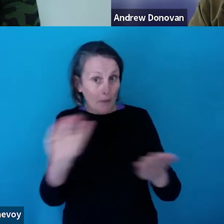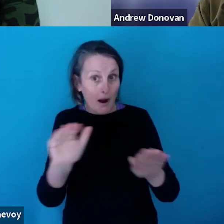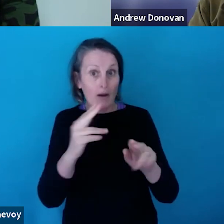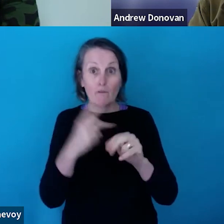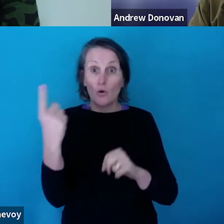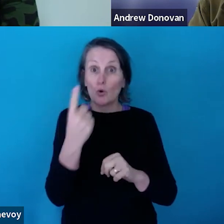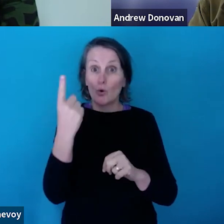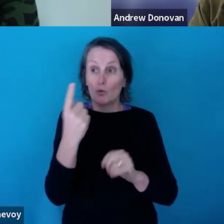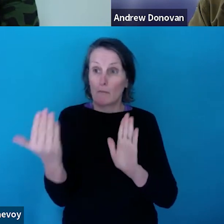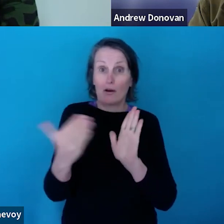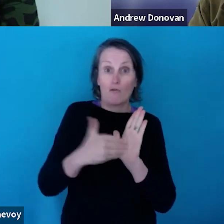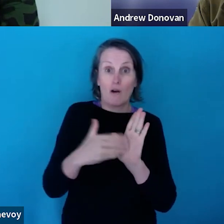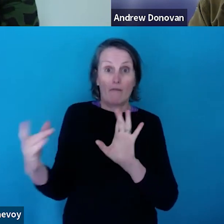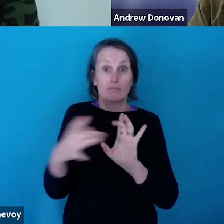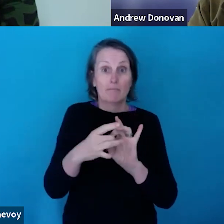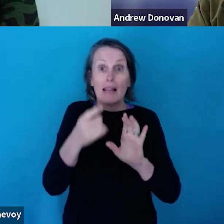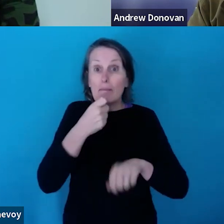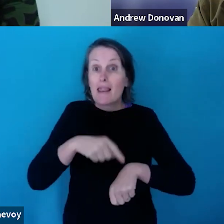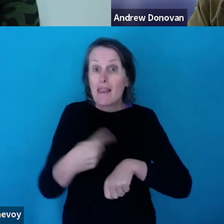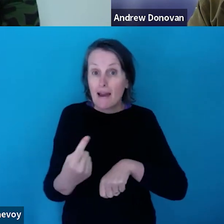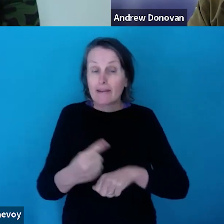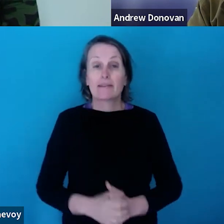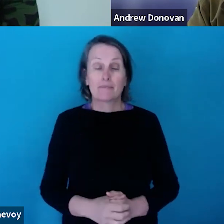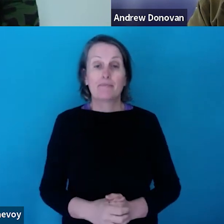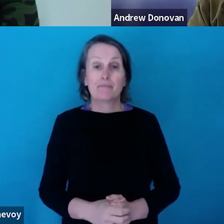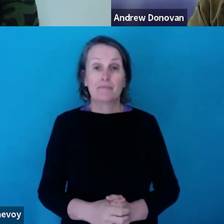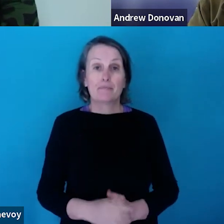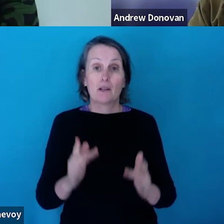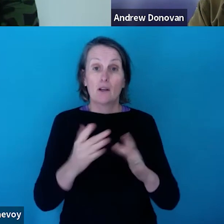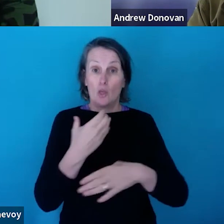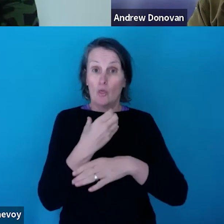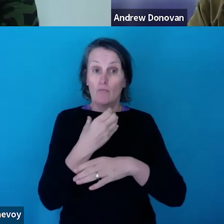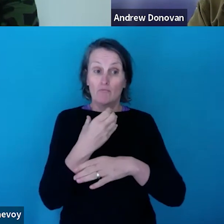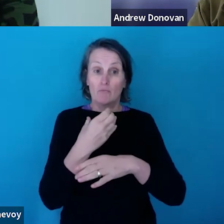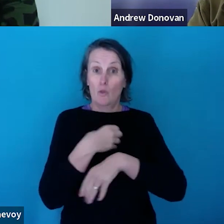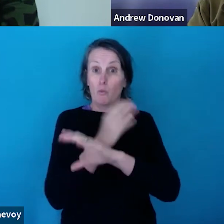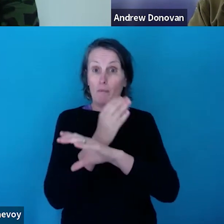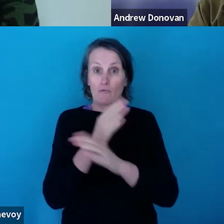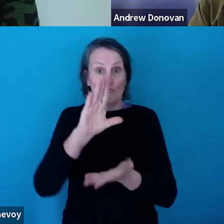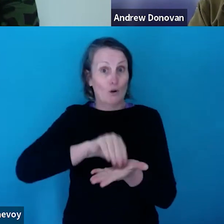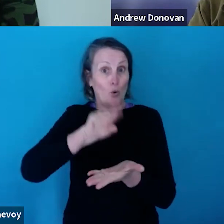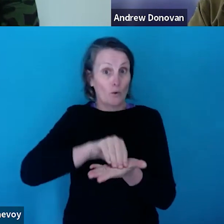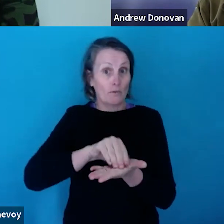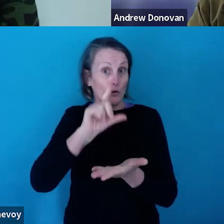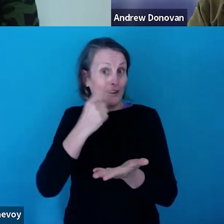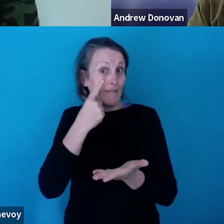arrived to the webinar a bit late, the webinar has been recorded. It will be available on our website shortly and